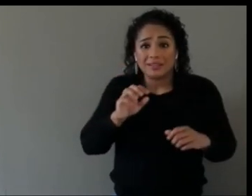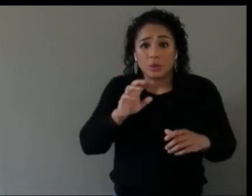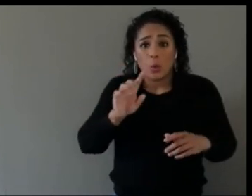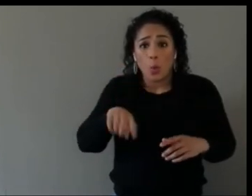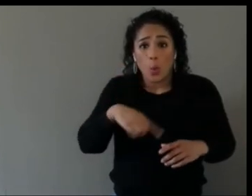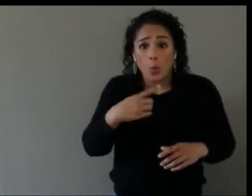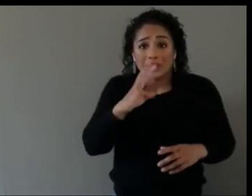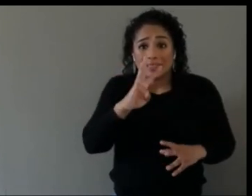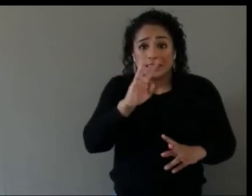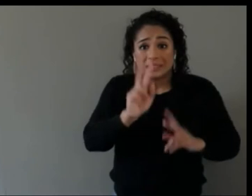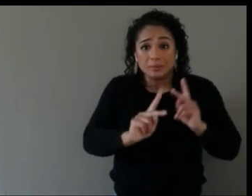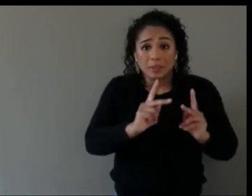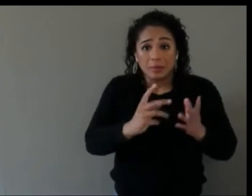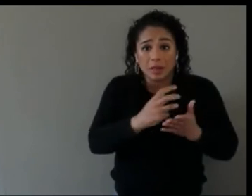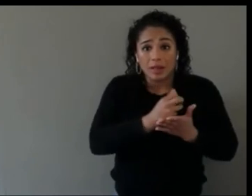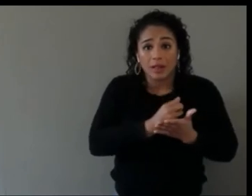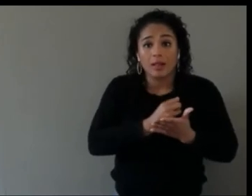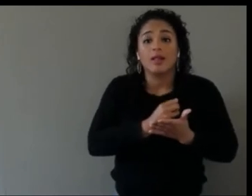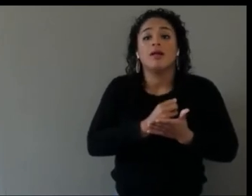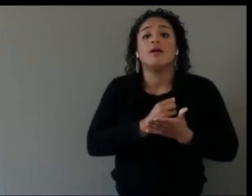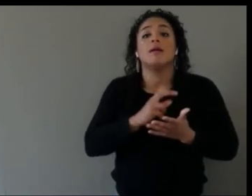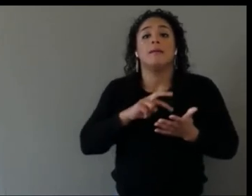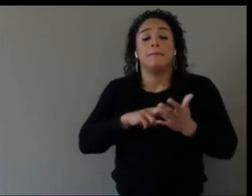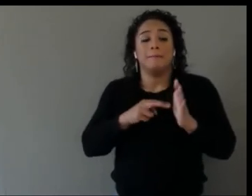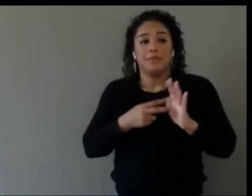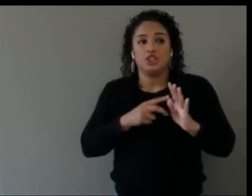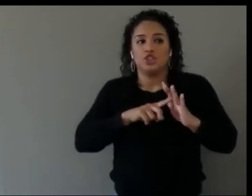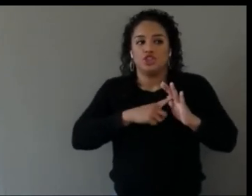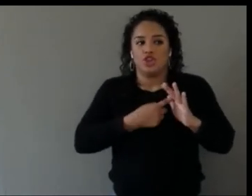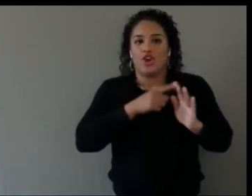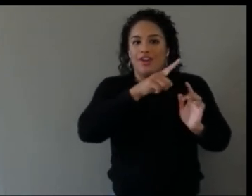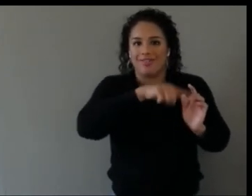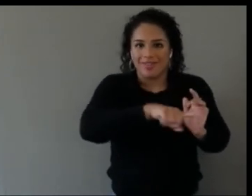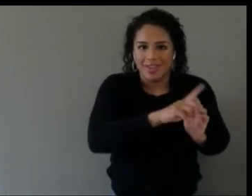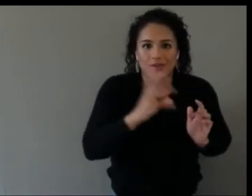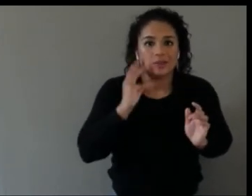to the edges of experience, and start there because some of it will be on the edge of